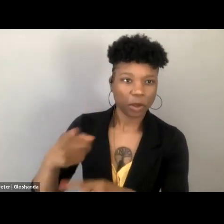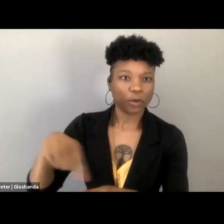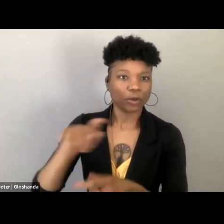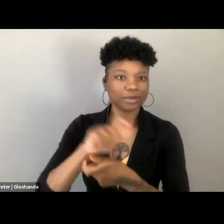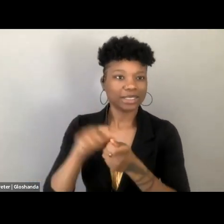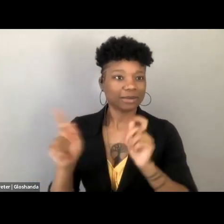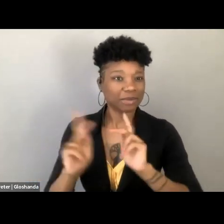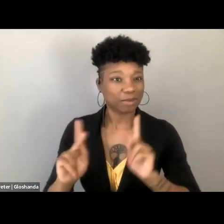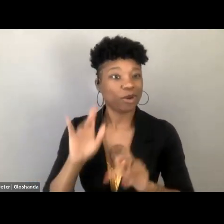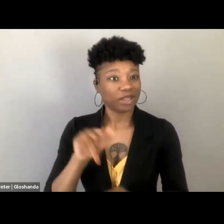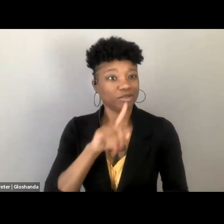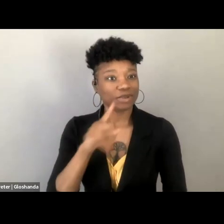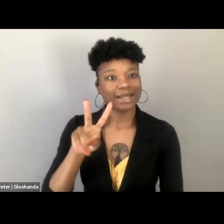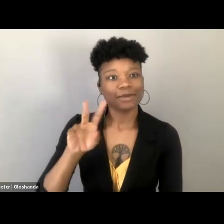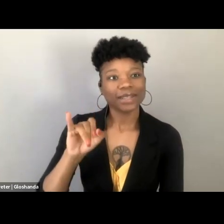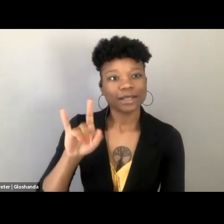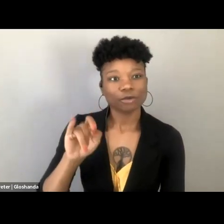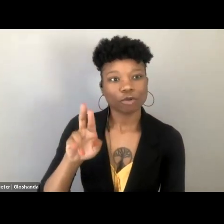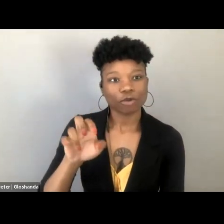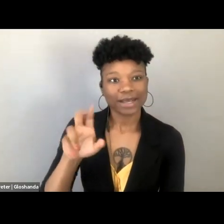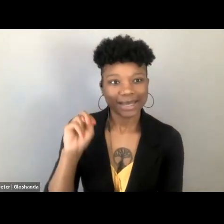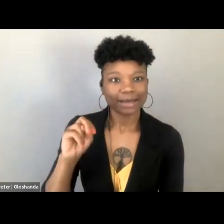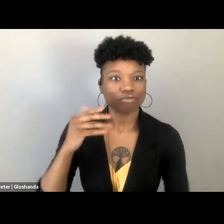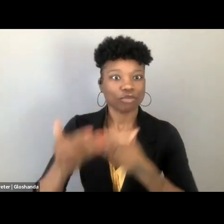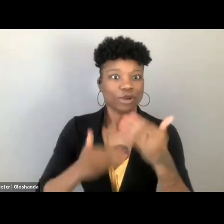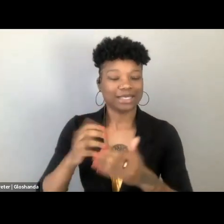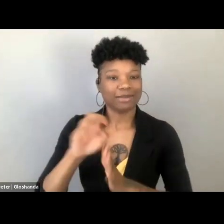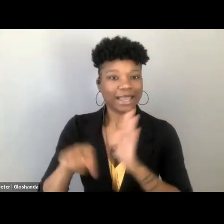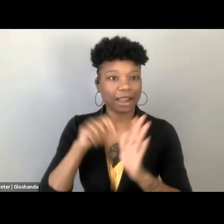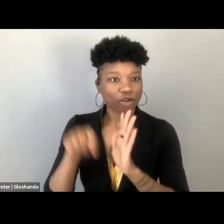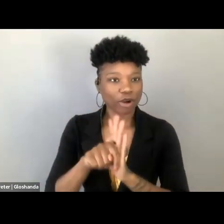into progressive era moment that sets up this style of statecraft,